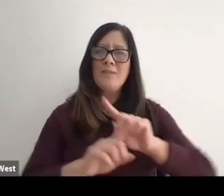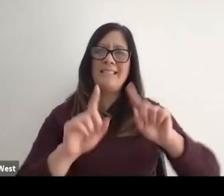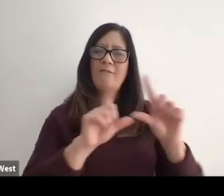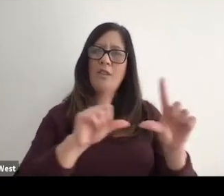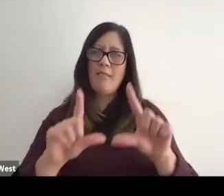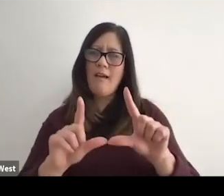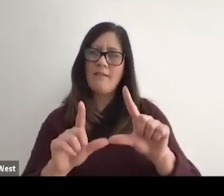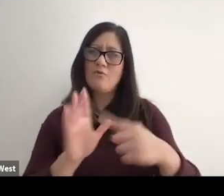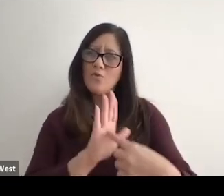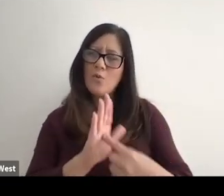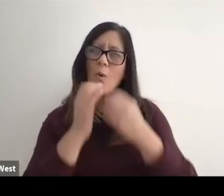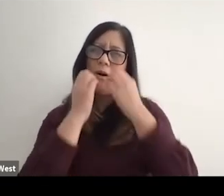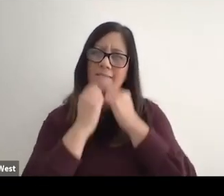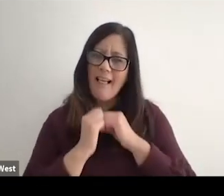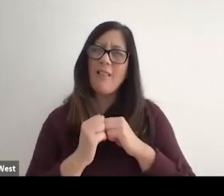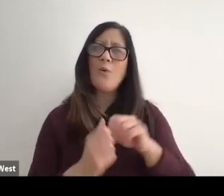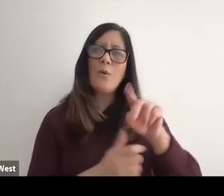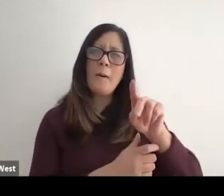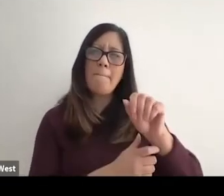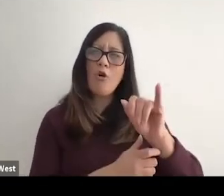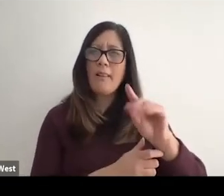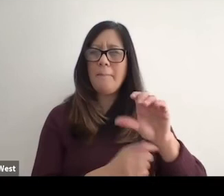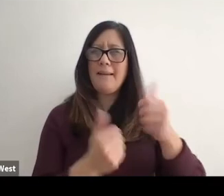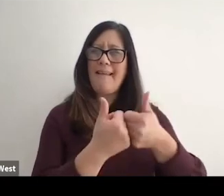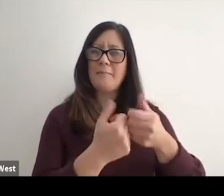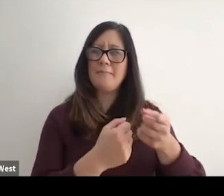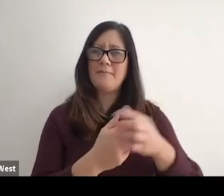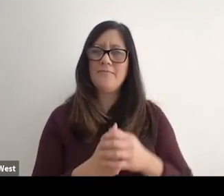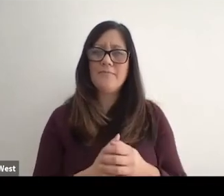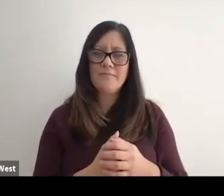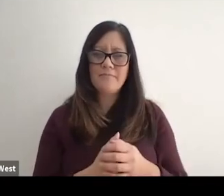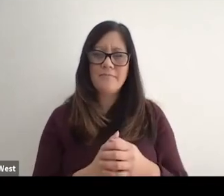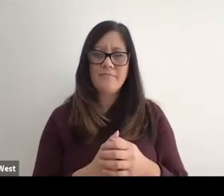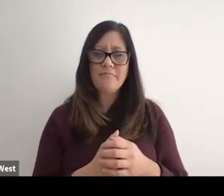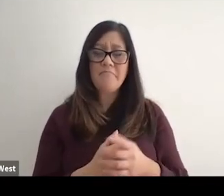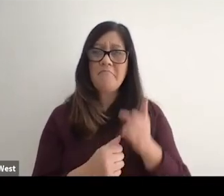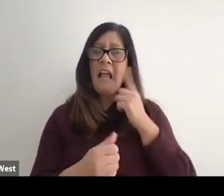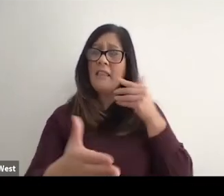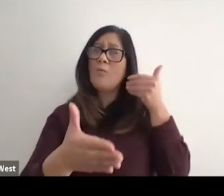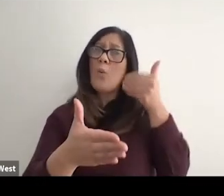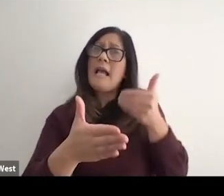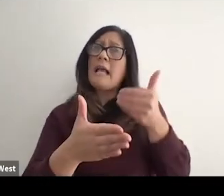in valuing the games as such. And I do think it's coming up. So don't get me wrong, I do think that.